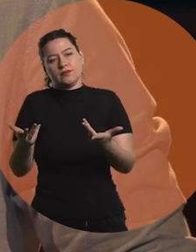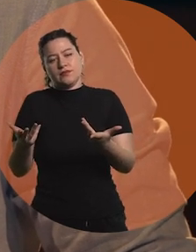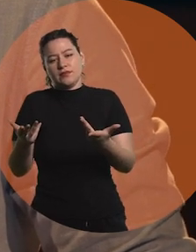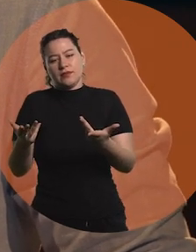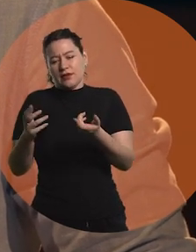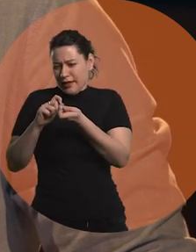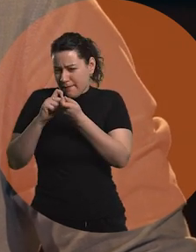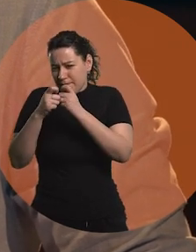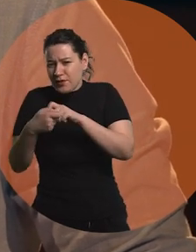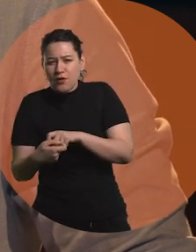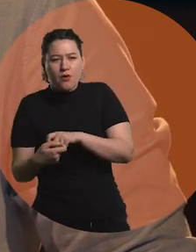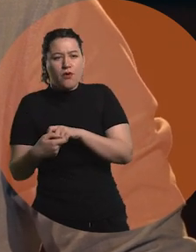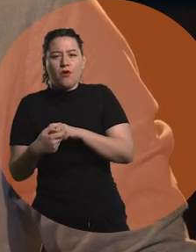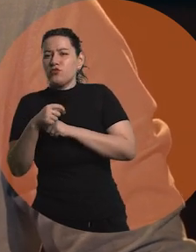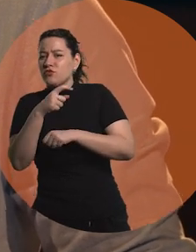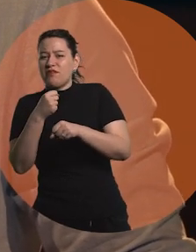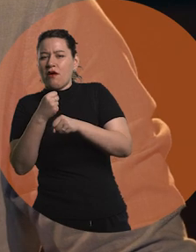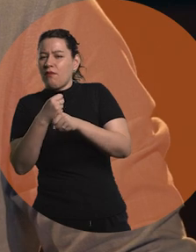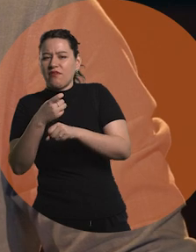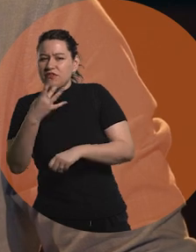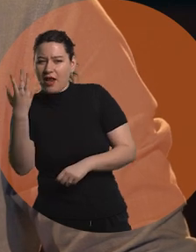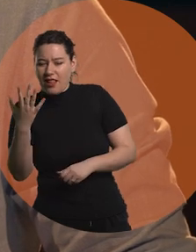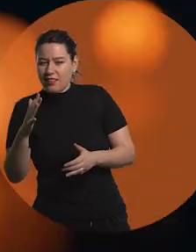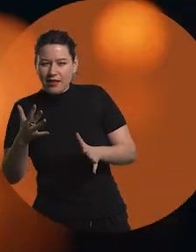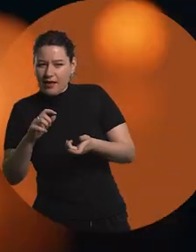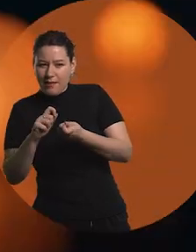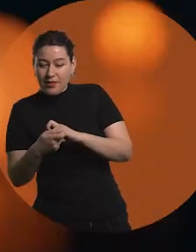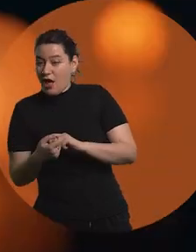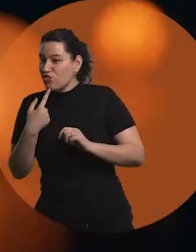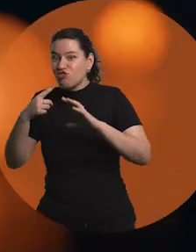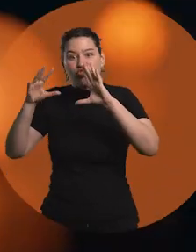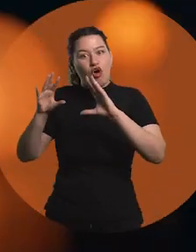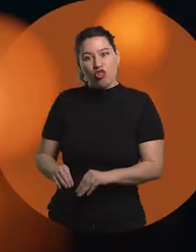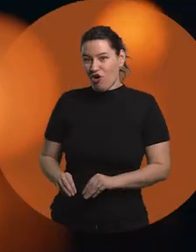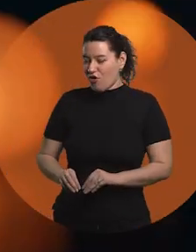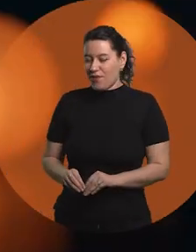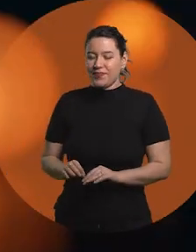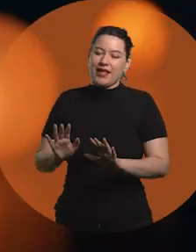what has changed, shall we say, in your professional work? Everything.